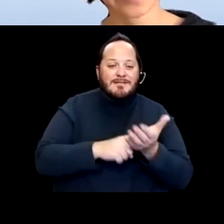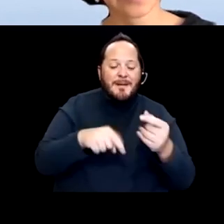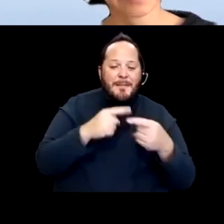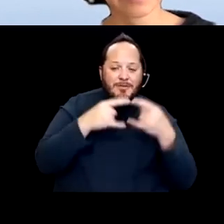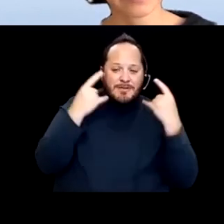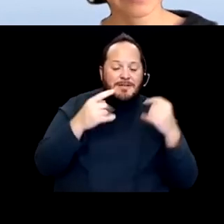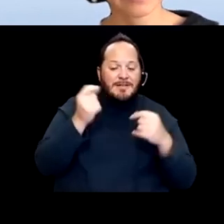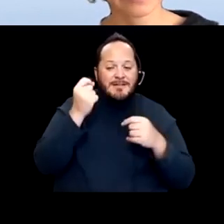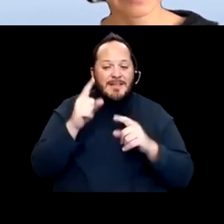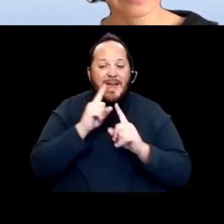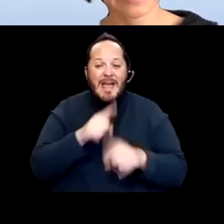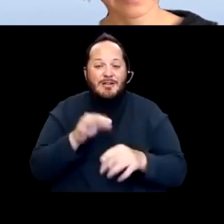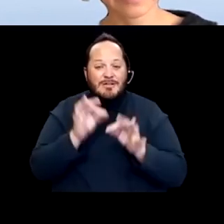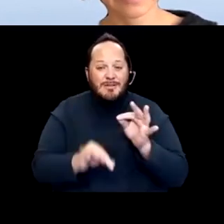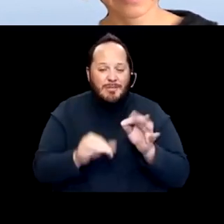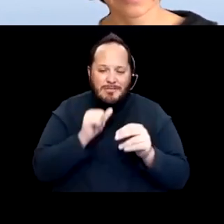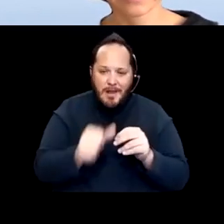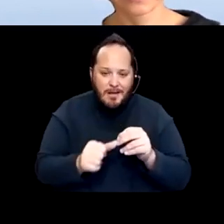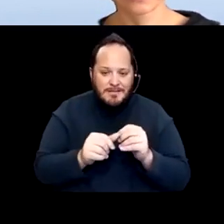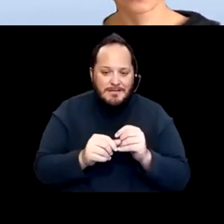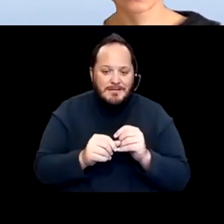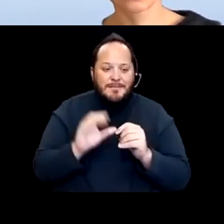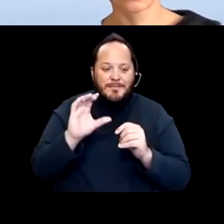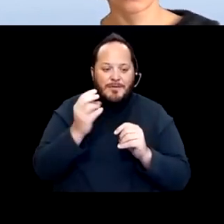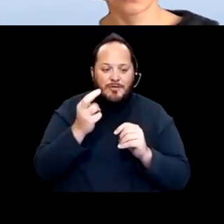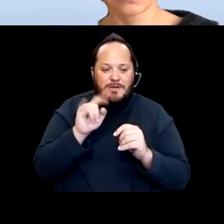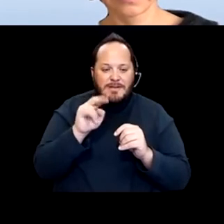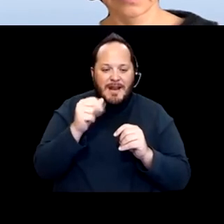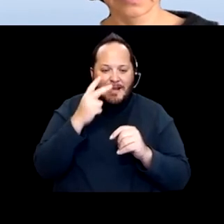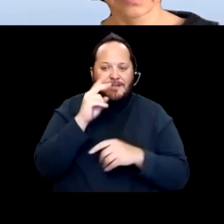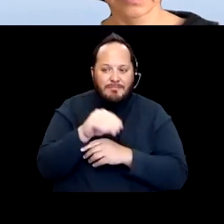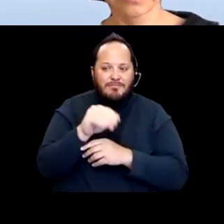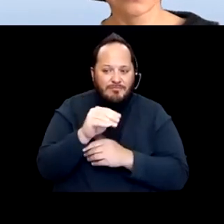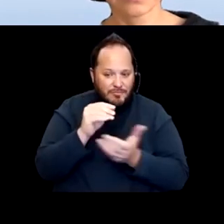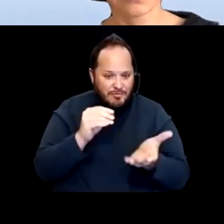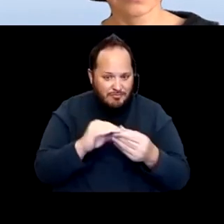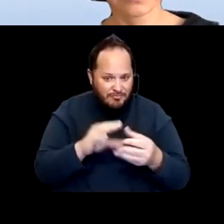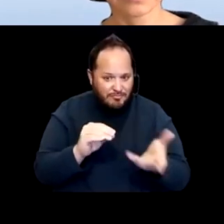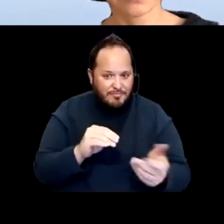that simple in terms of what we want. Christina I see you nodding. Do you have thoughts Andy I agree with you.